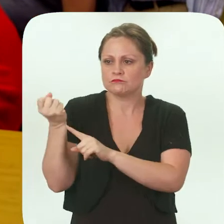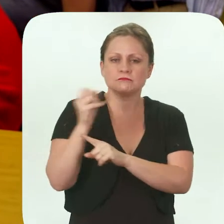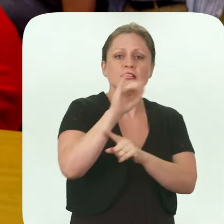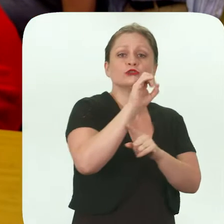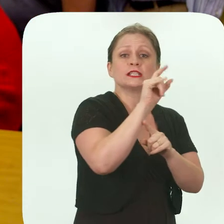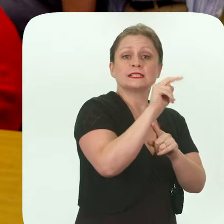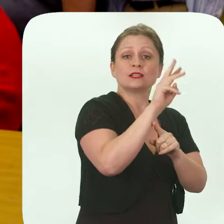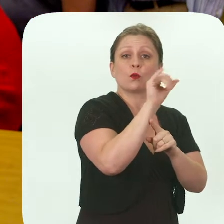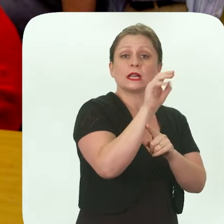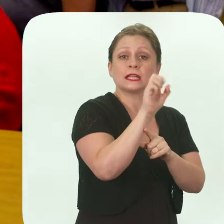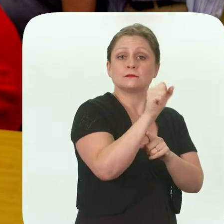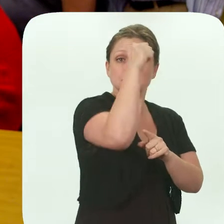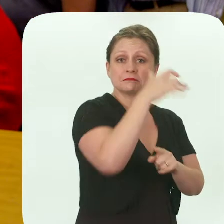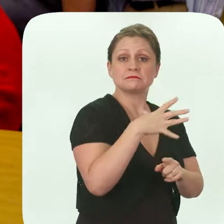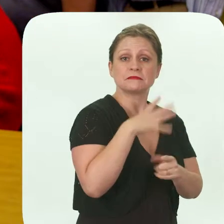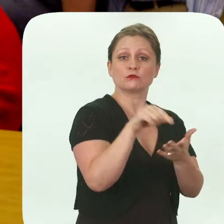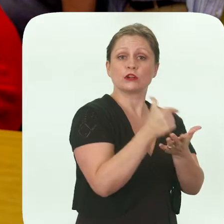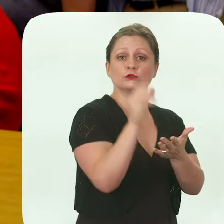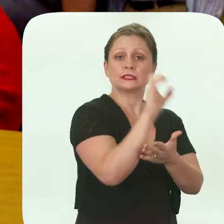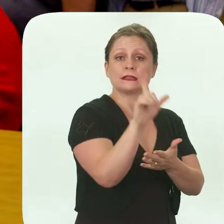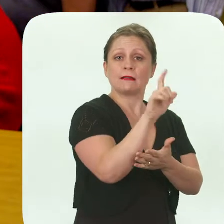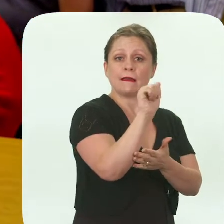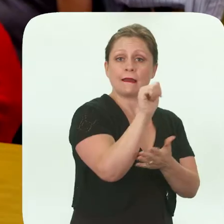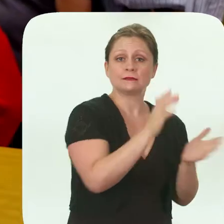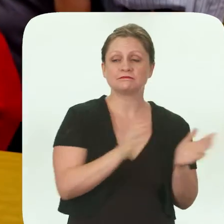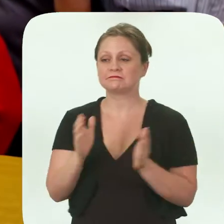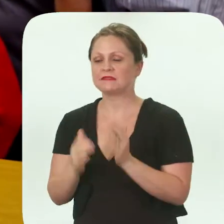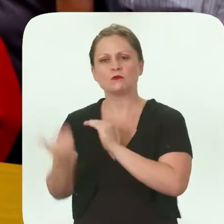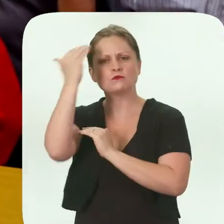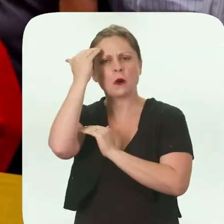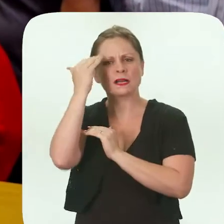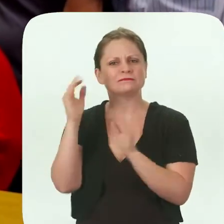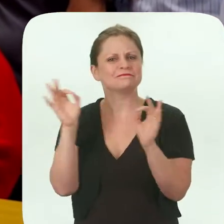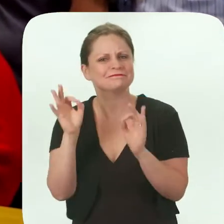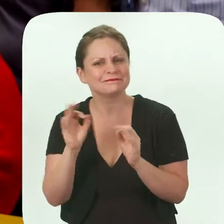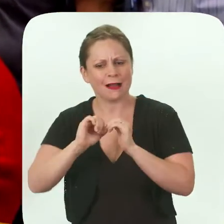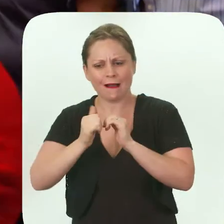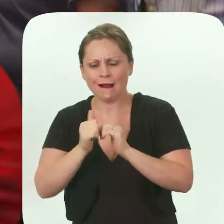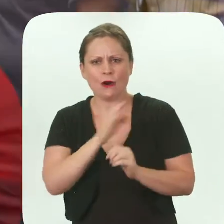Justin Williams, graduate of Community Leadership Academy. Or knowing very little about how a board works